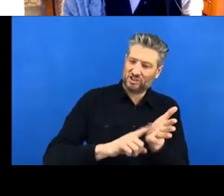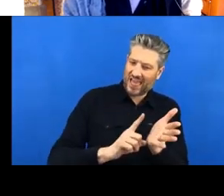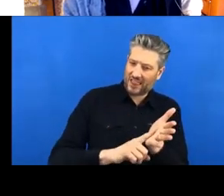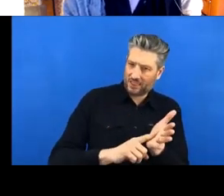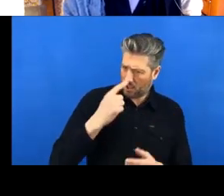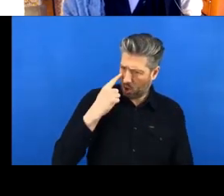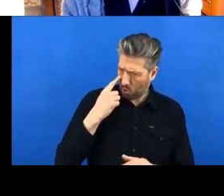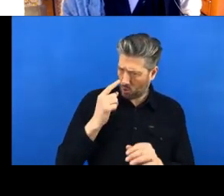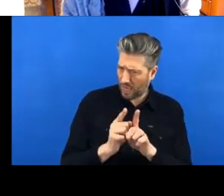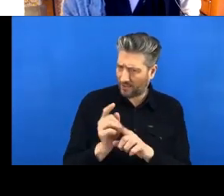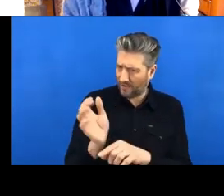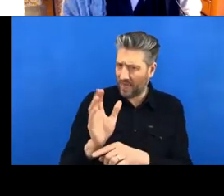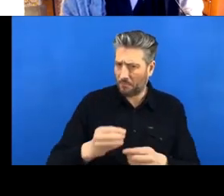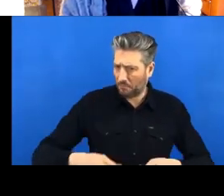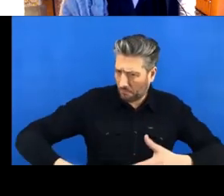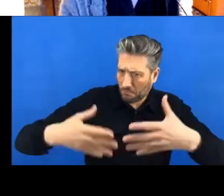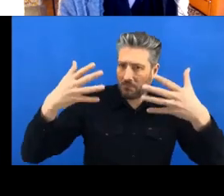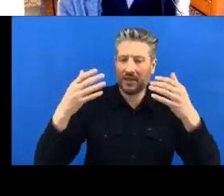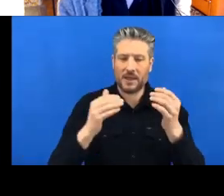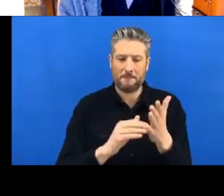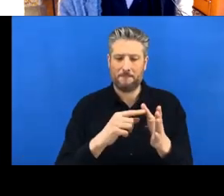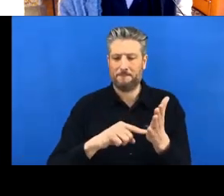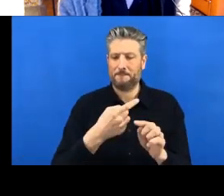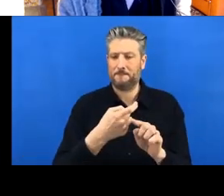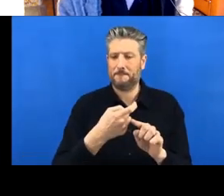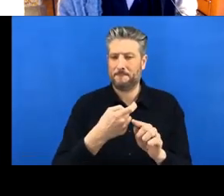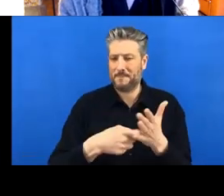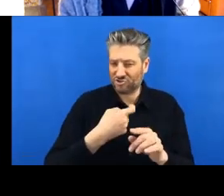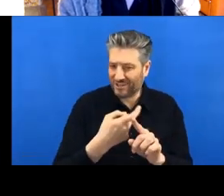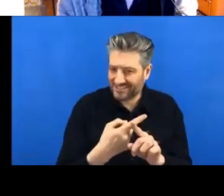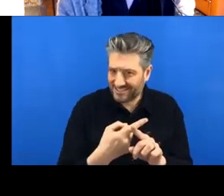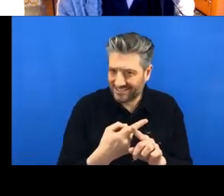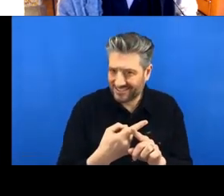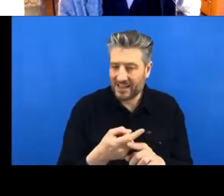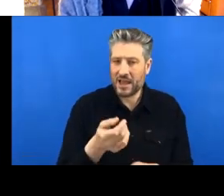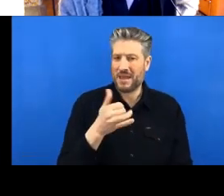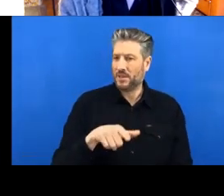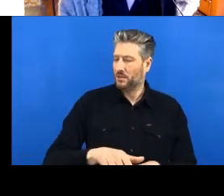And this can kind of be a bit scary even for people who are happy to code in R, right?